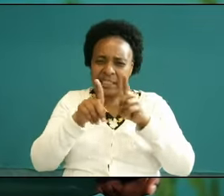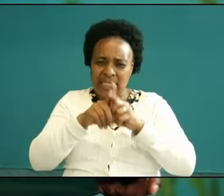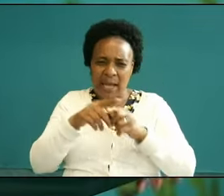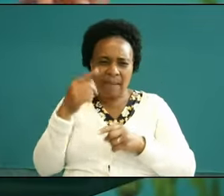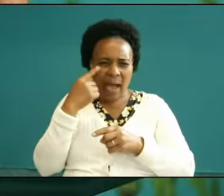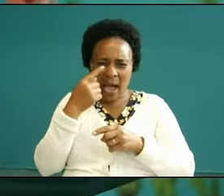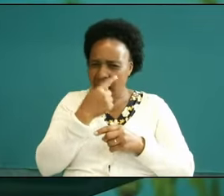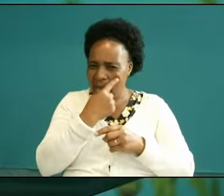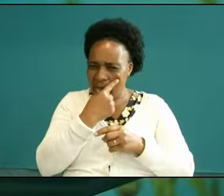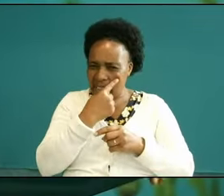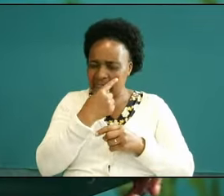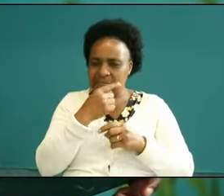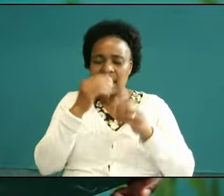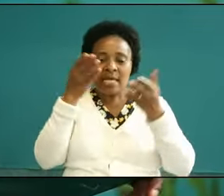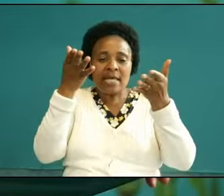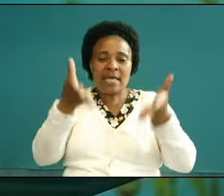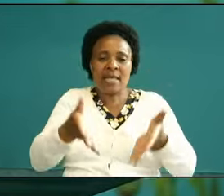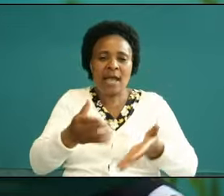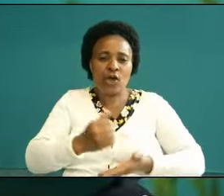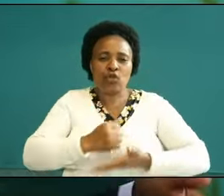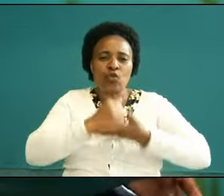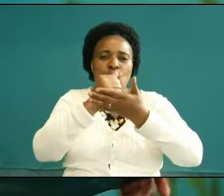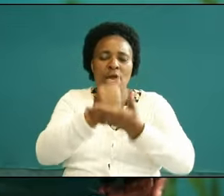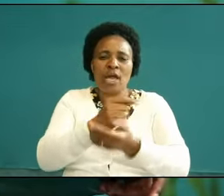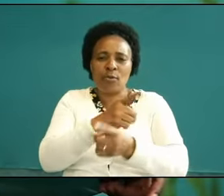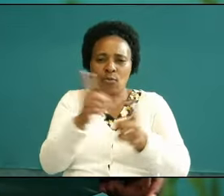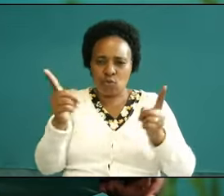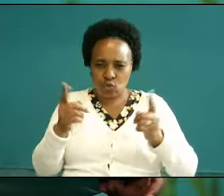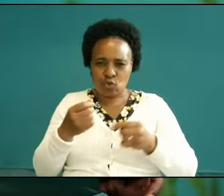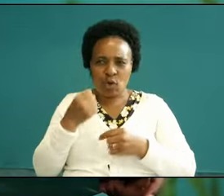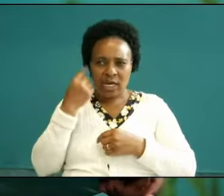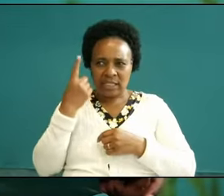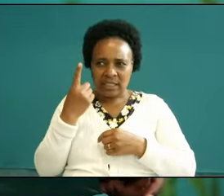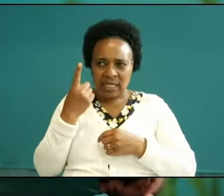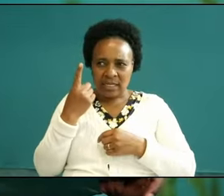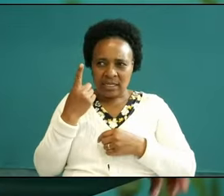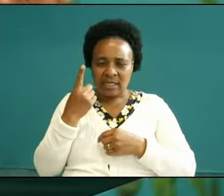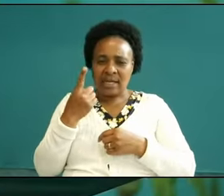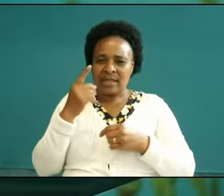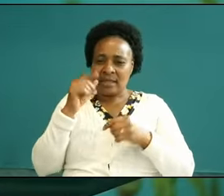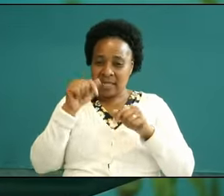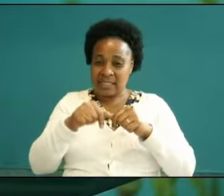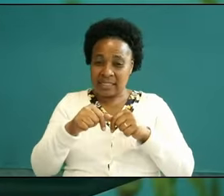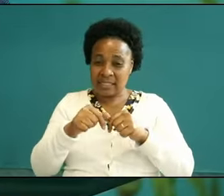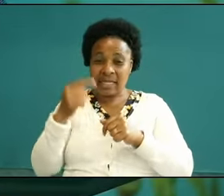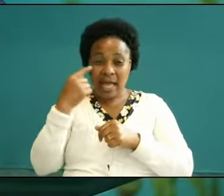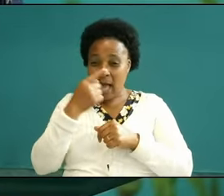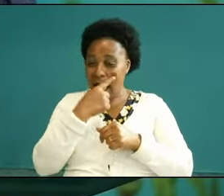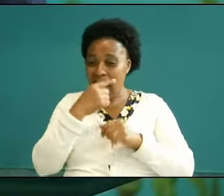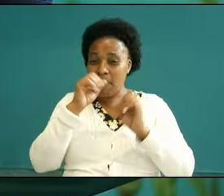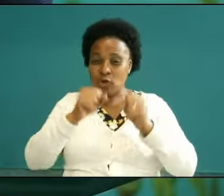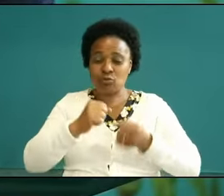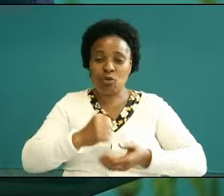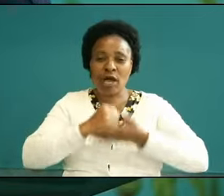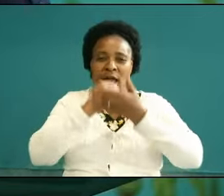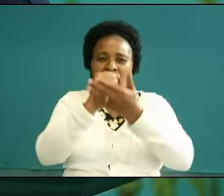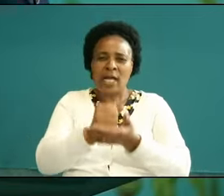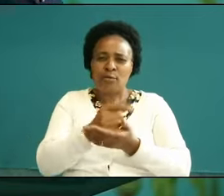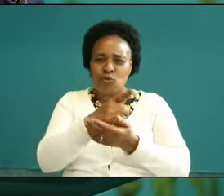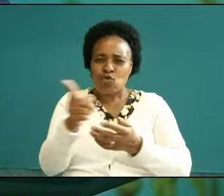here to help you walk on this Earth the spiritual eyes are to help you walk in the Heavenly places